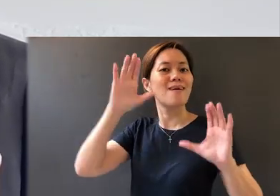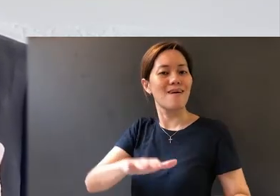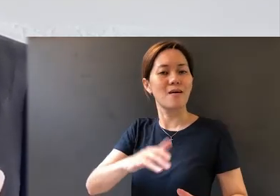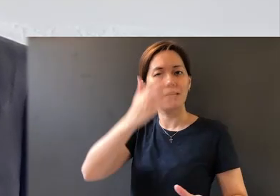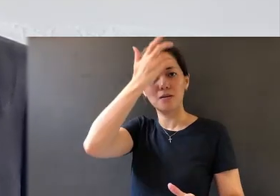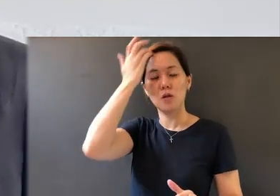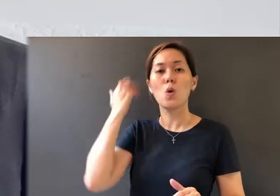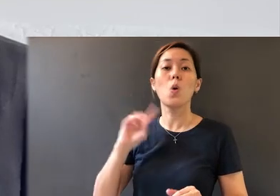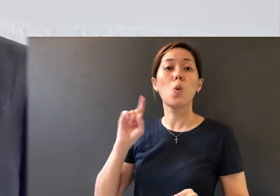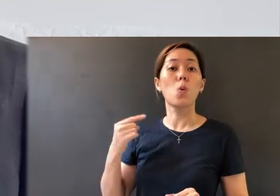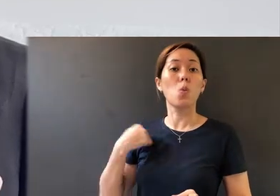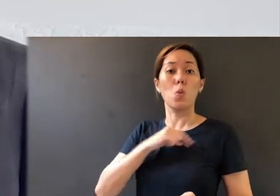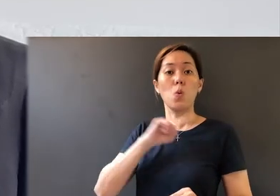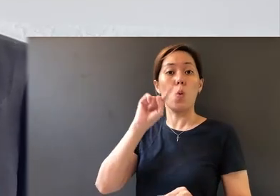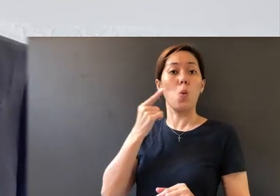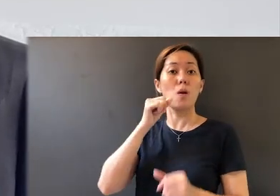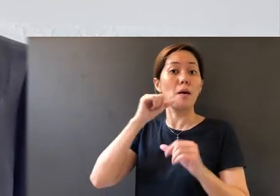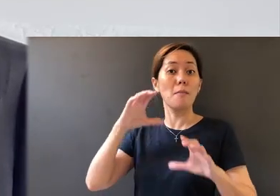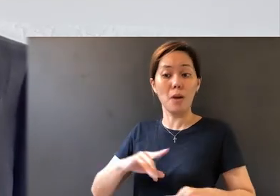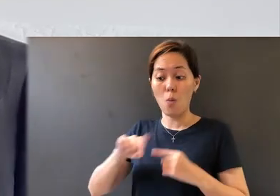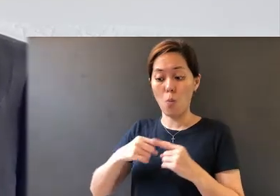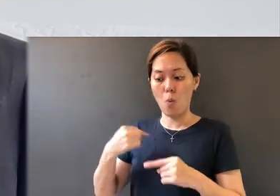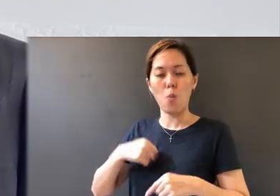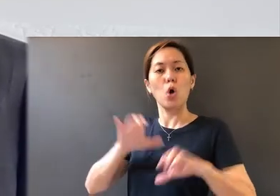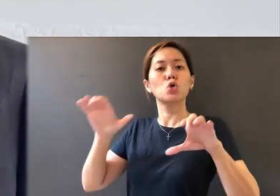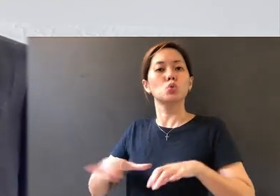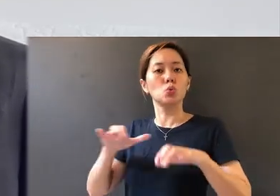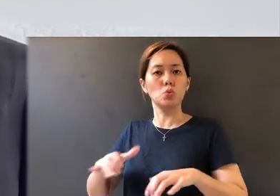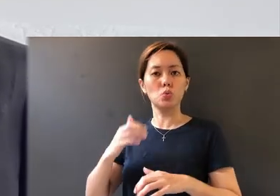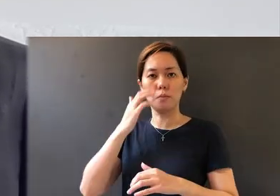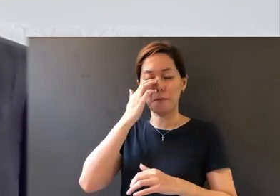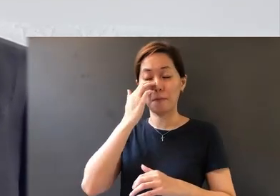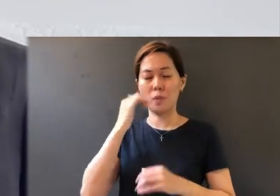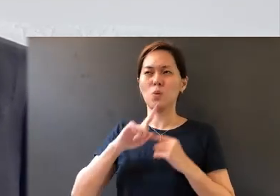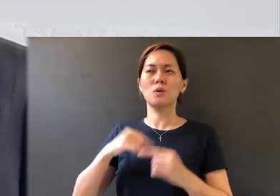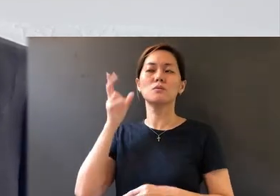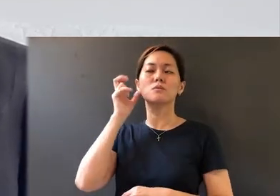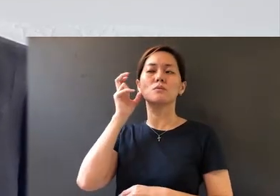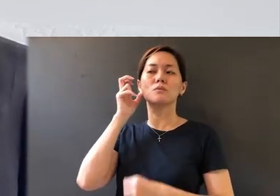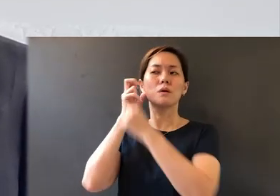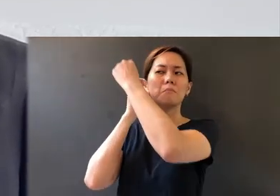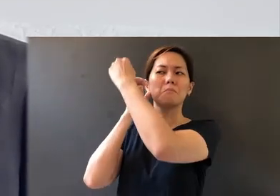We are only blessed in our doing; we are not blessed in our hearing.